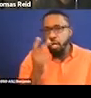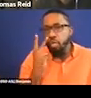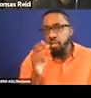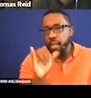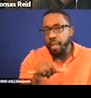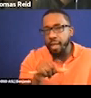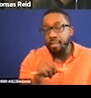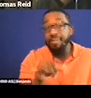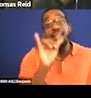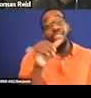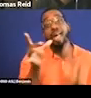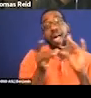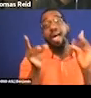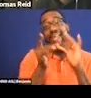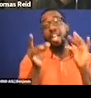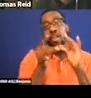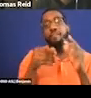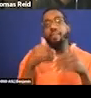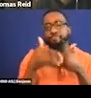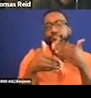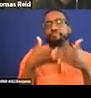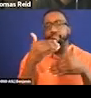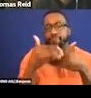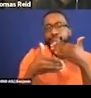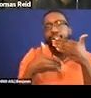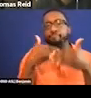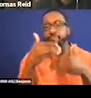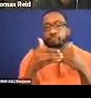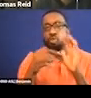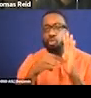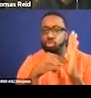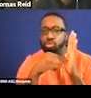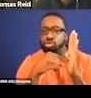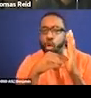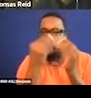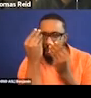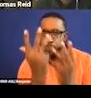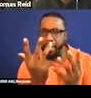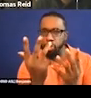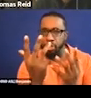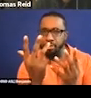between the tones used for a narrator, which is really just to pro side that information, maybe occasionally